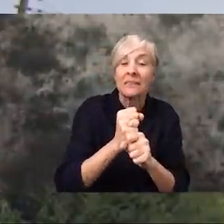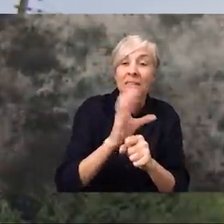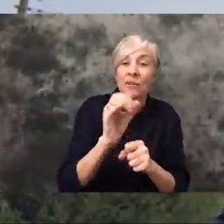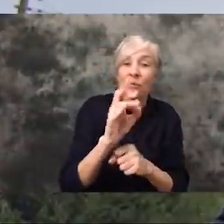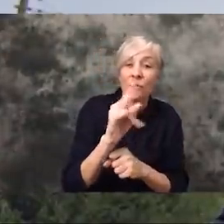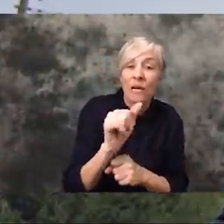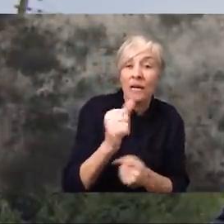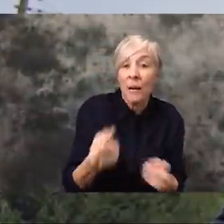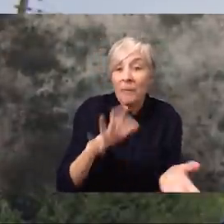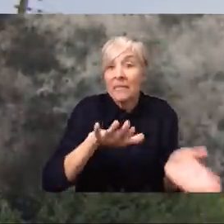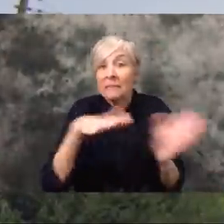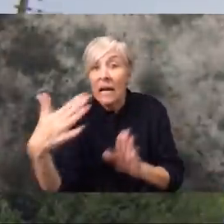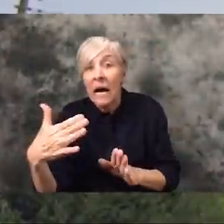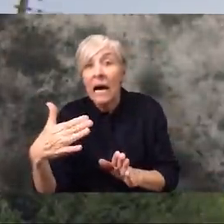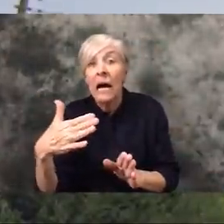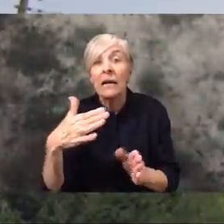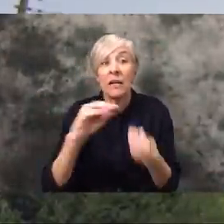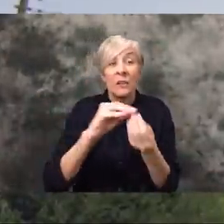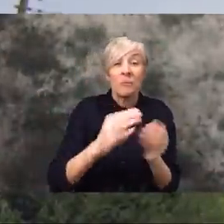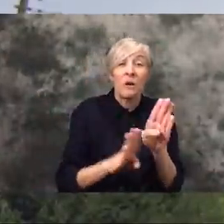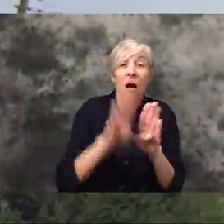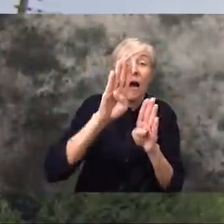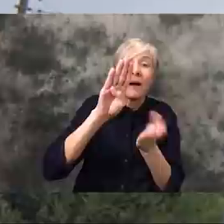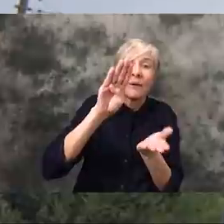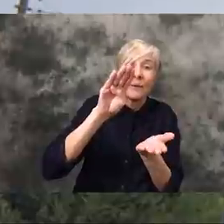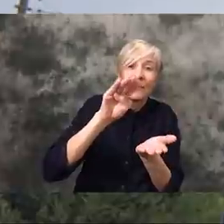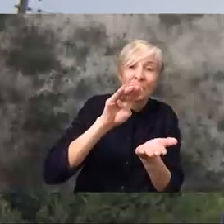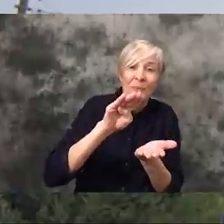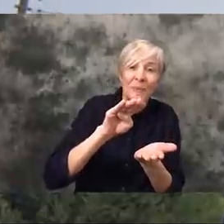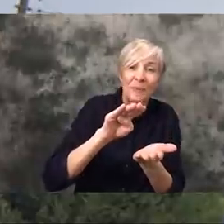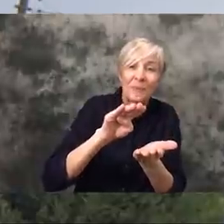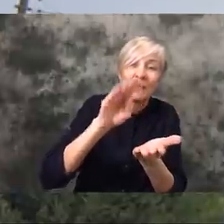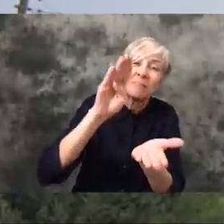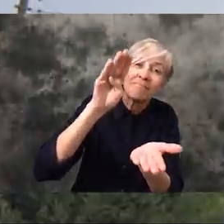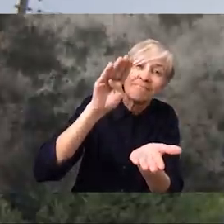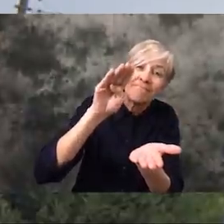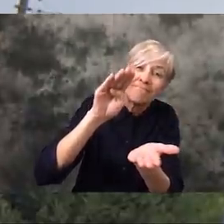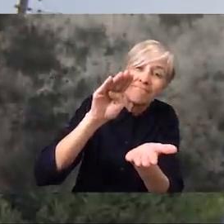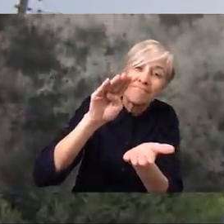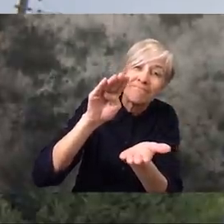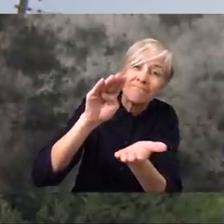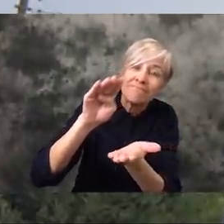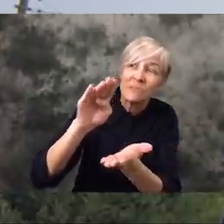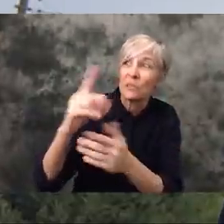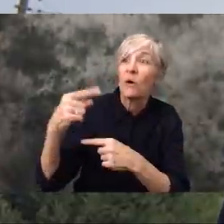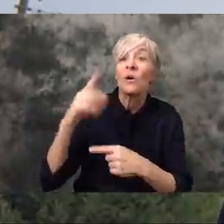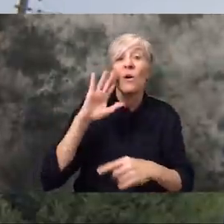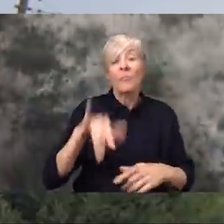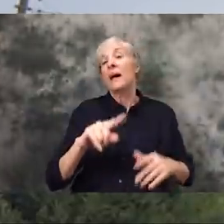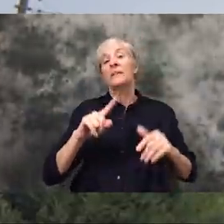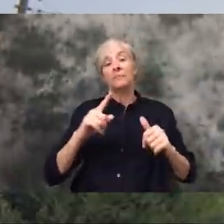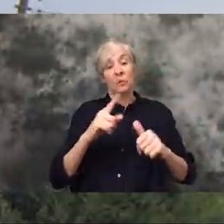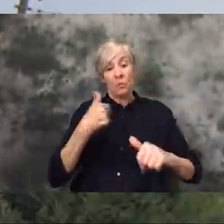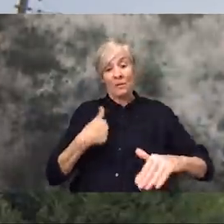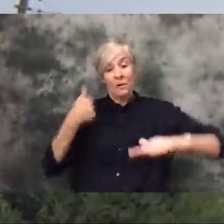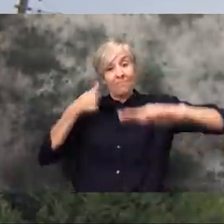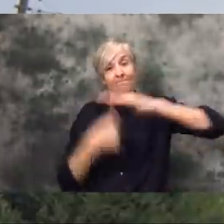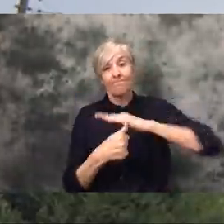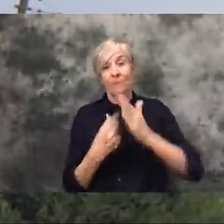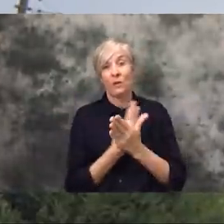of deaths and hospitalizations. So almost two weeks from the start of the